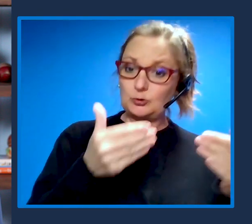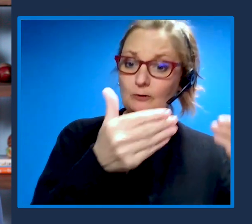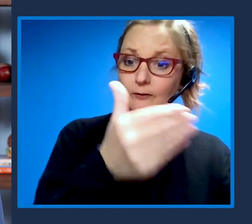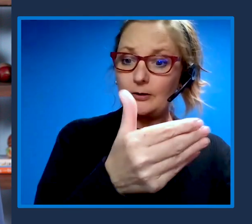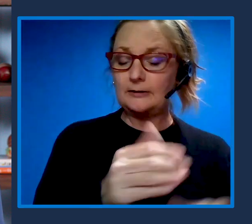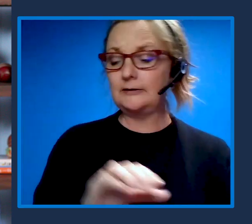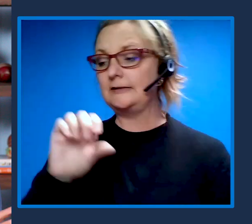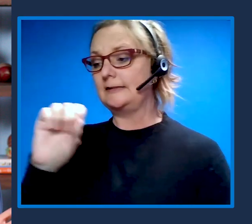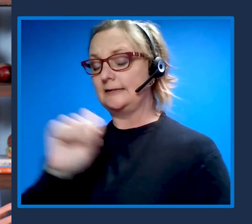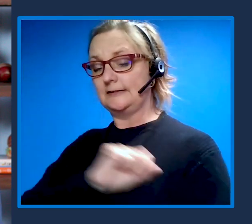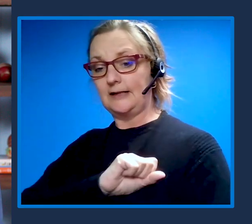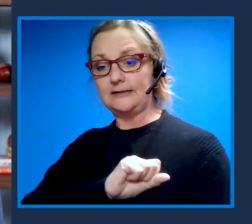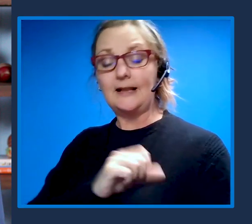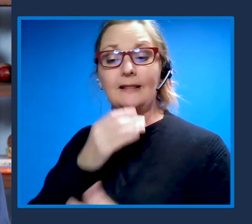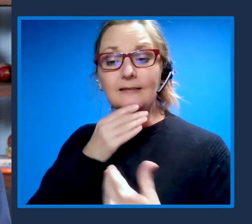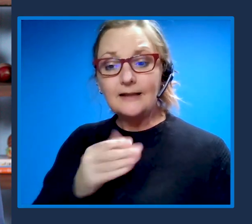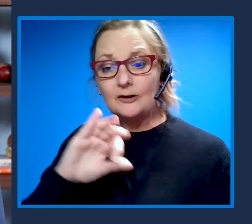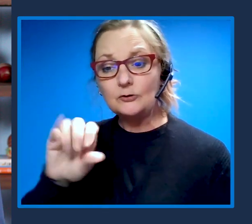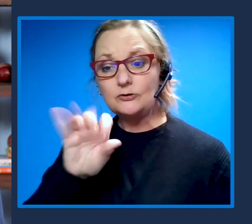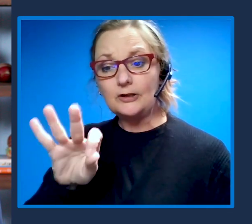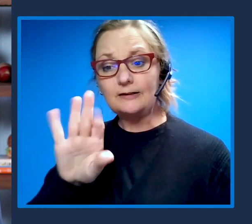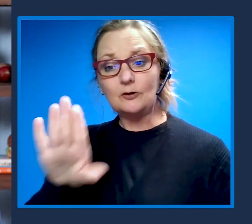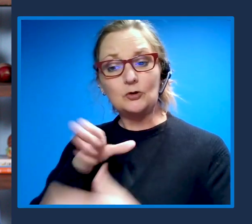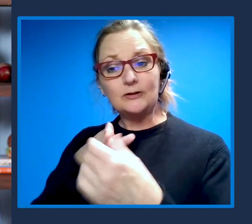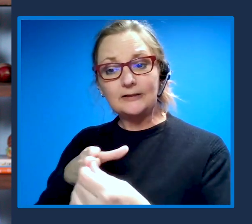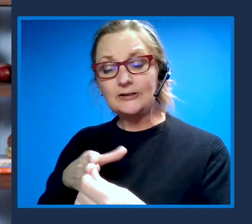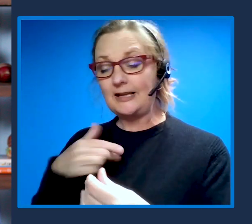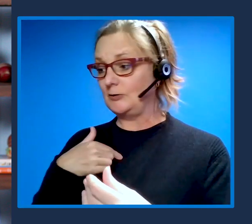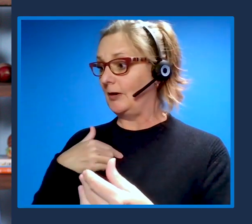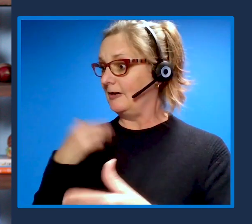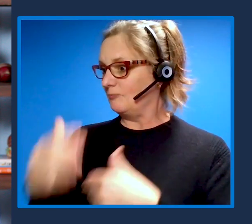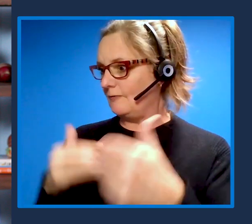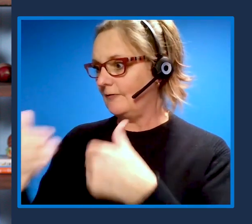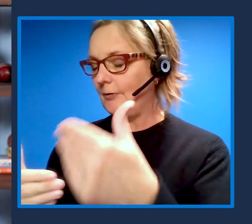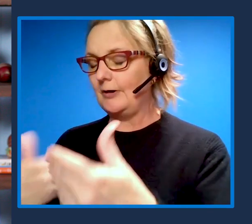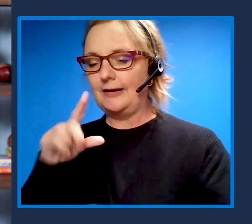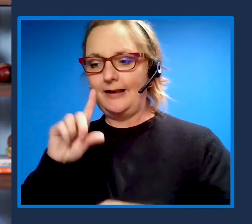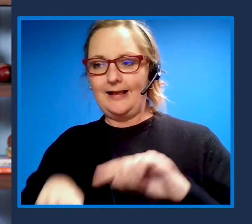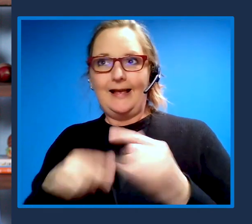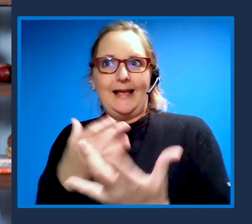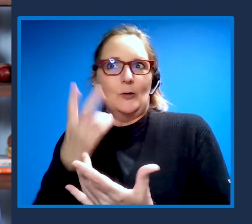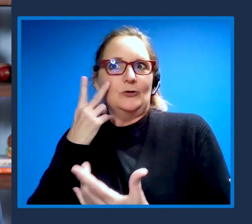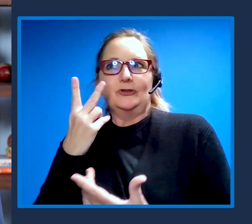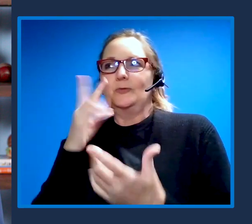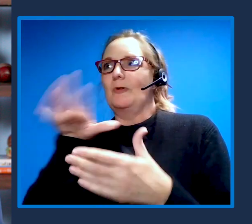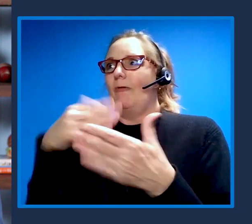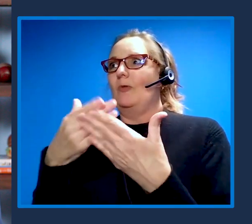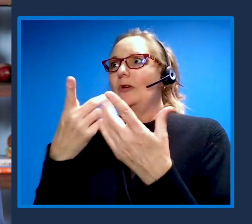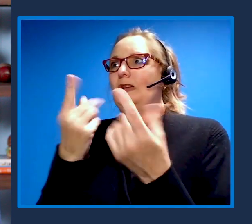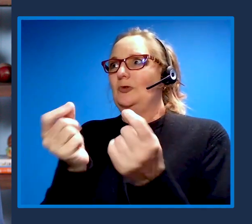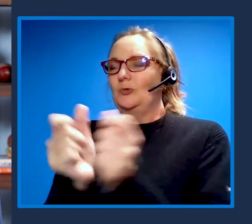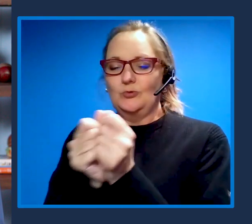As we move forward, I can't wait to see all that we will be able to do together with this community